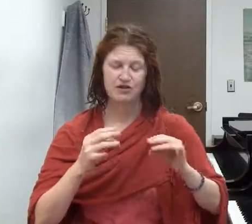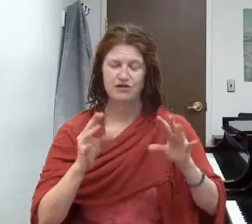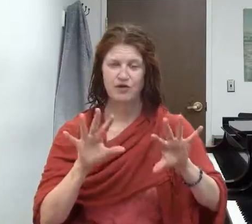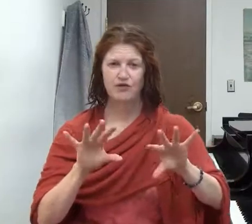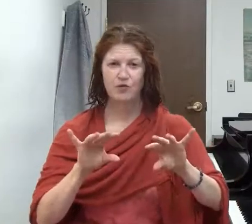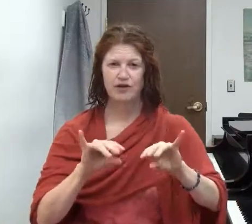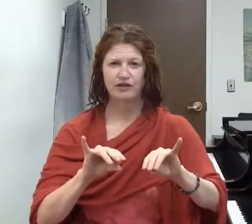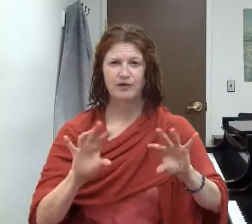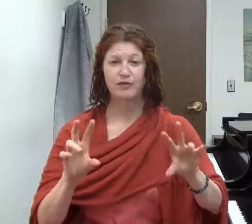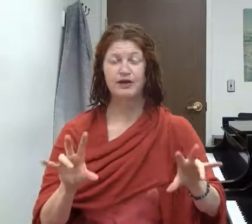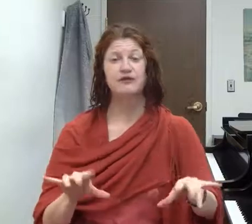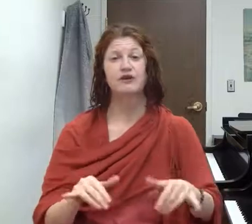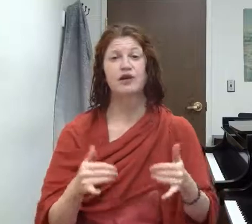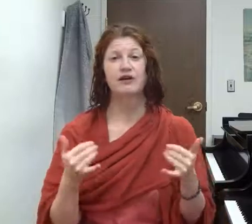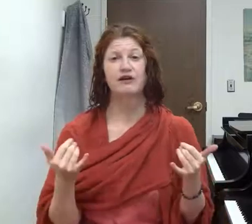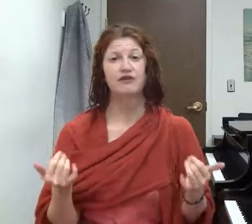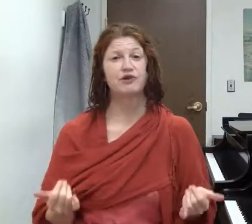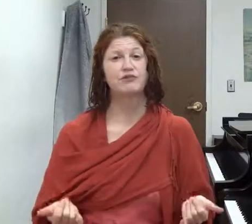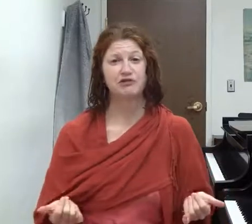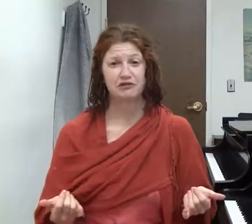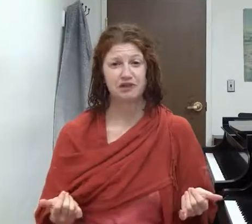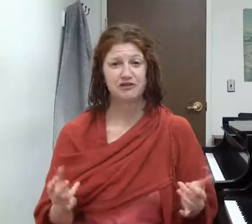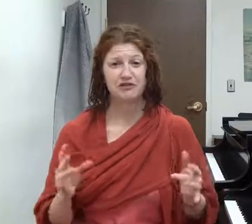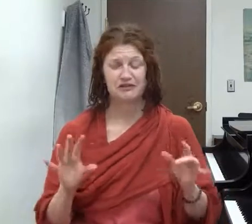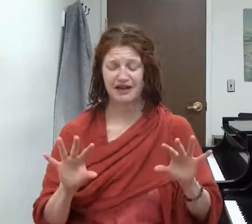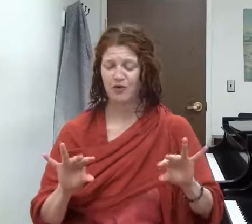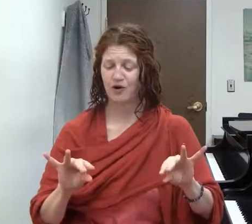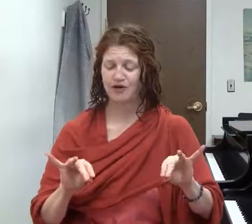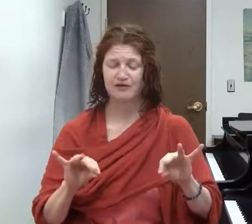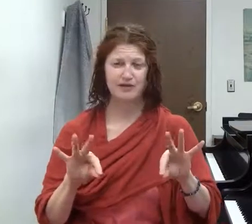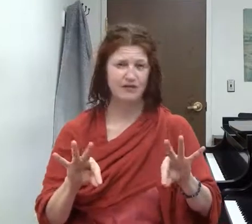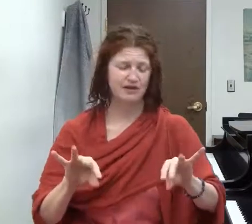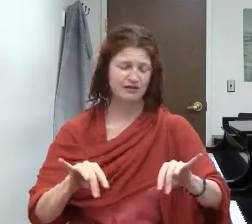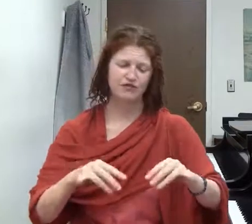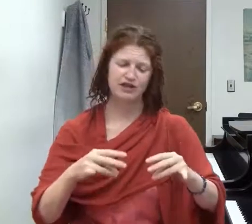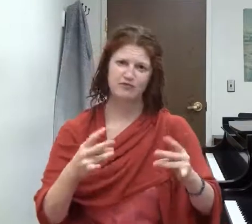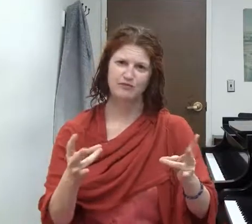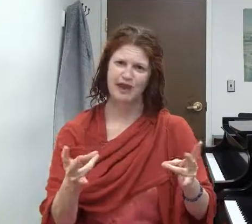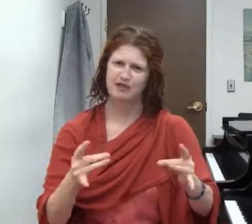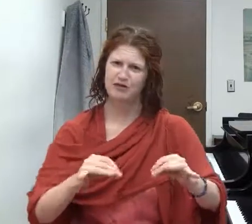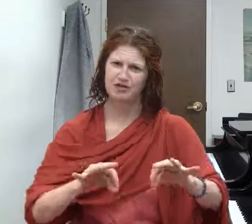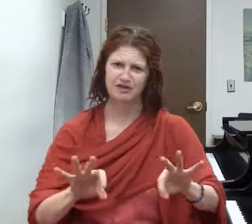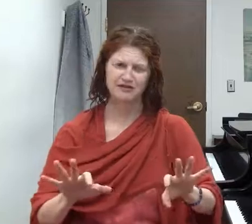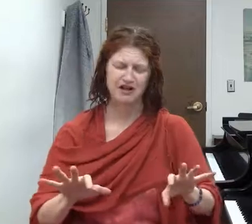So the one-eared llama reminds us that we are three-dimensional creatures and that we're going to sometimes need strange hand positions,